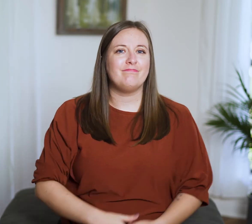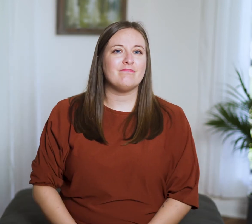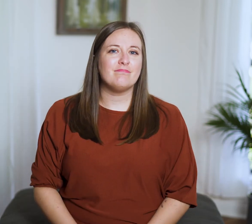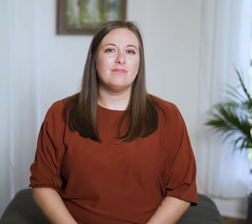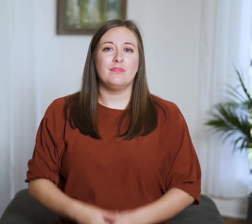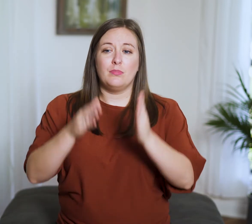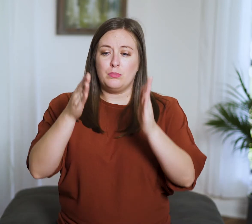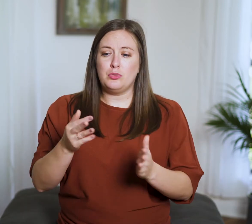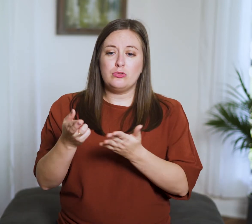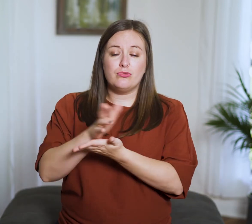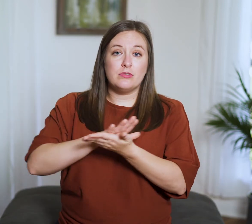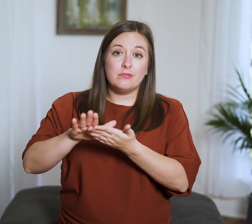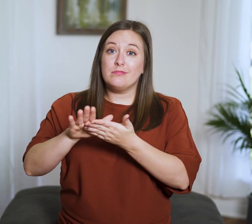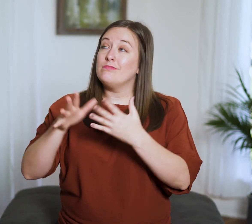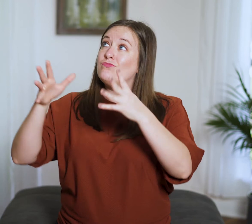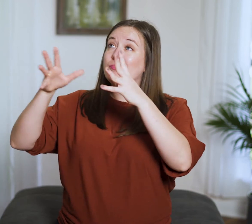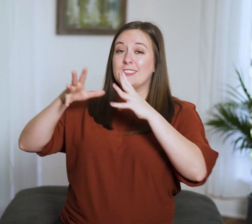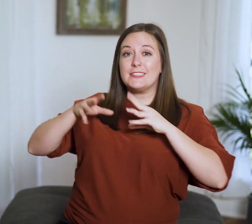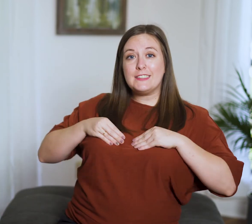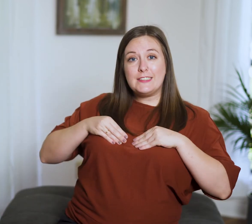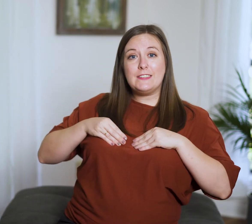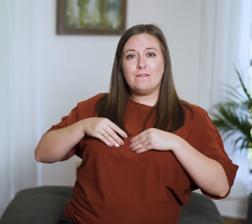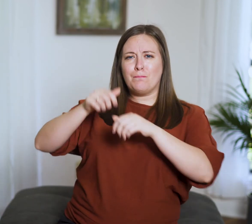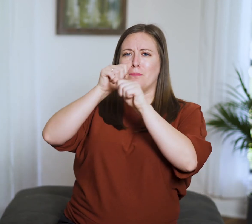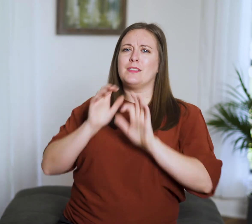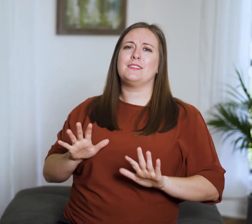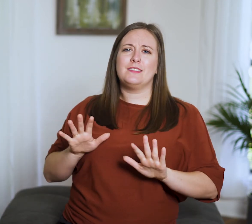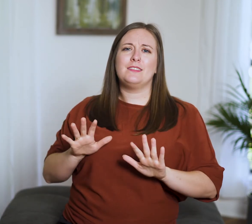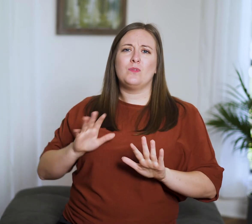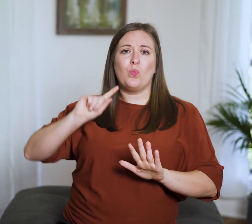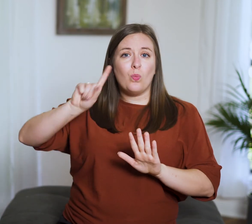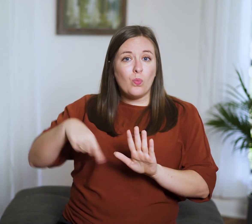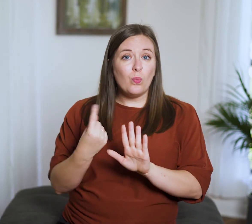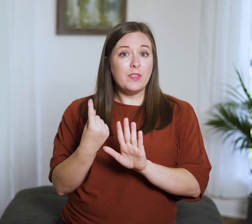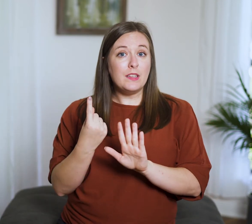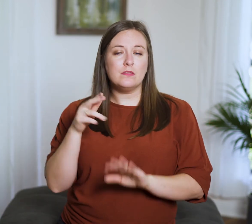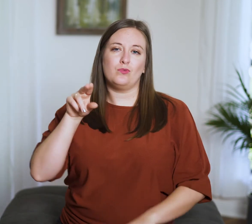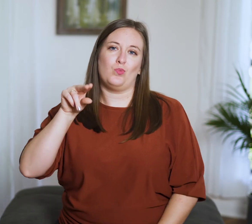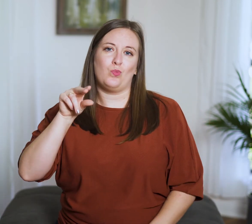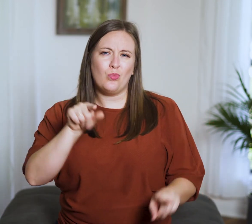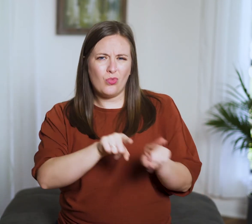The righteous are not only blessed themselves,